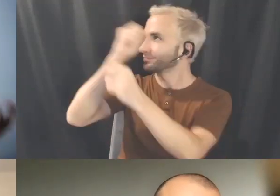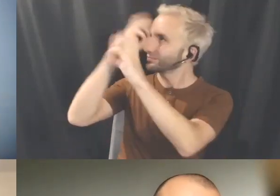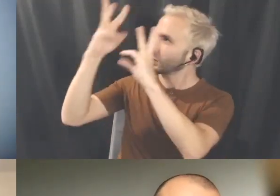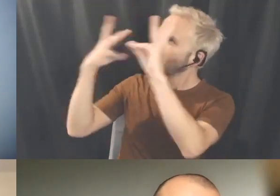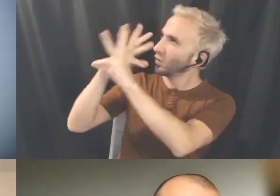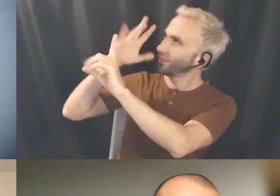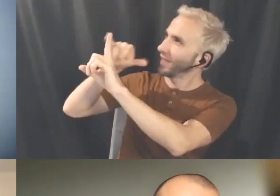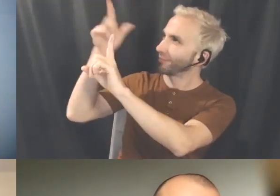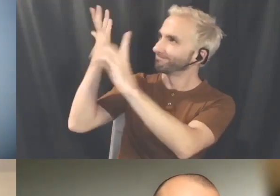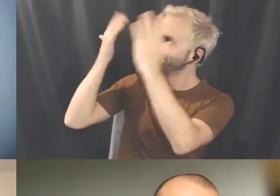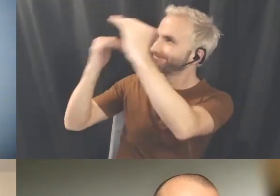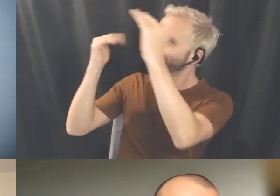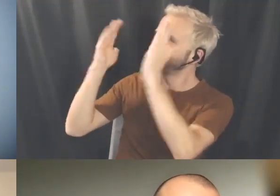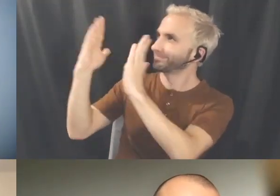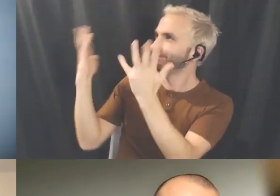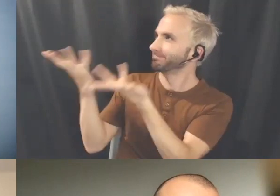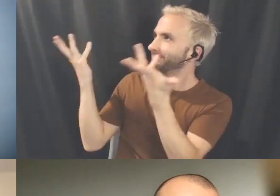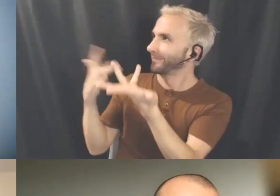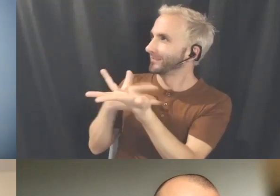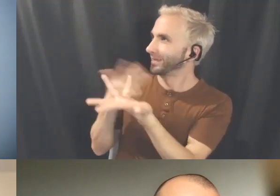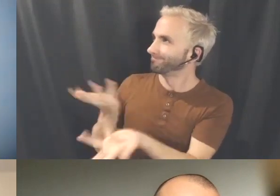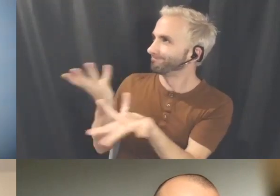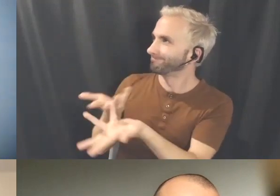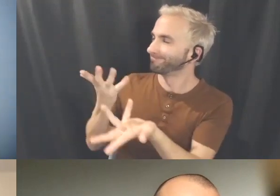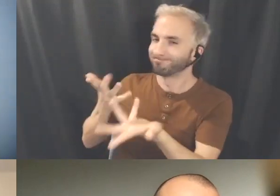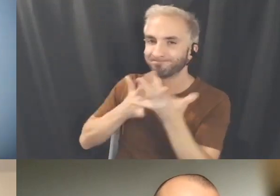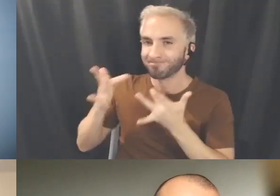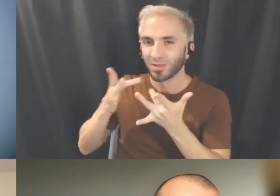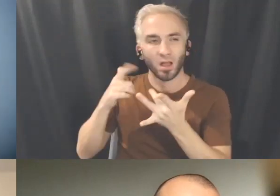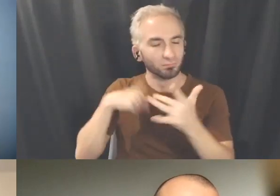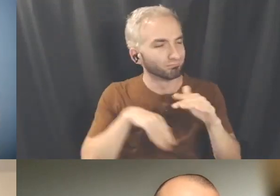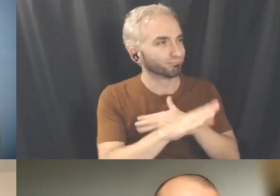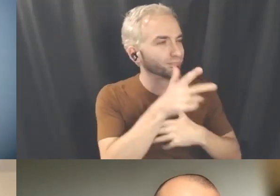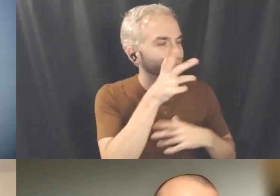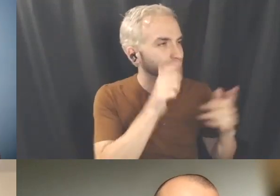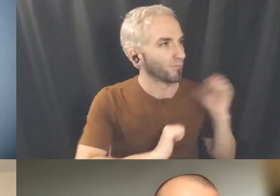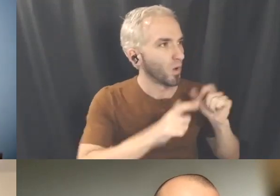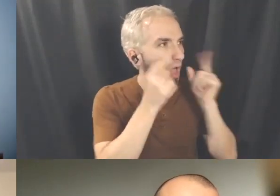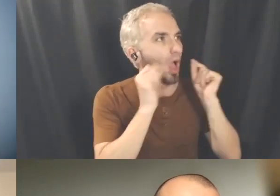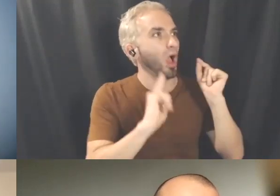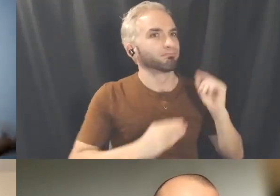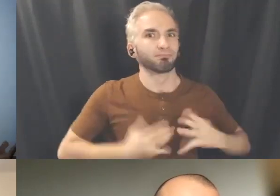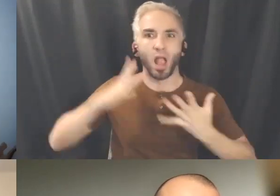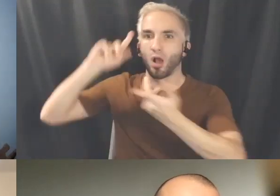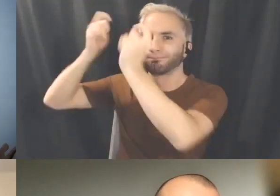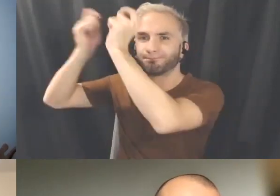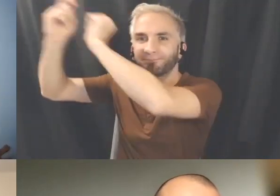How do you rewire the brain from watching or feeling our pieces, feeling the magnetic field that everybody does.